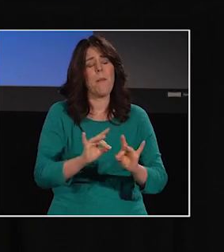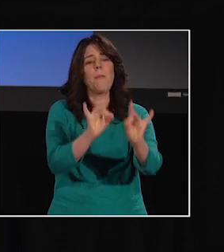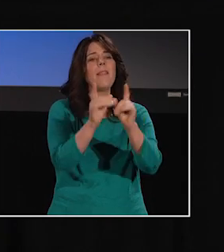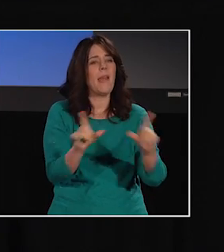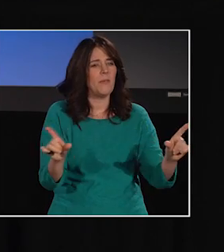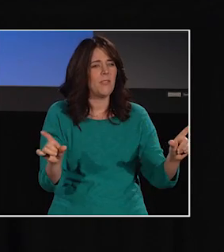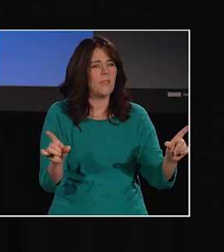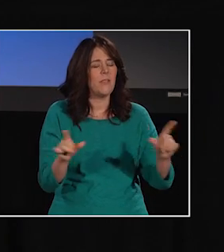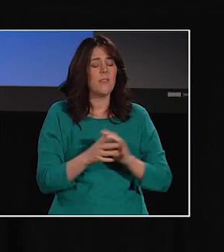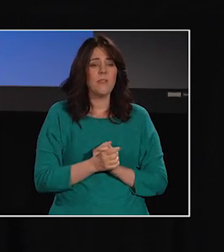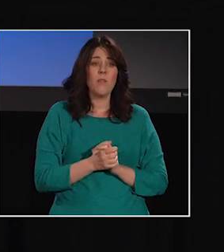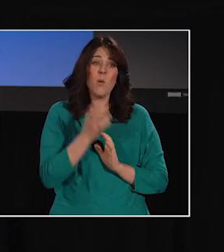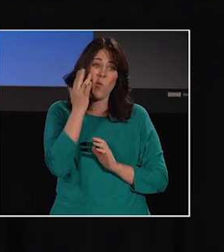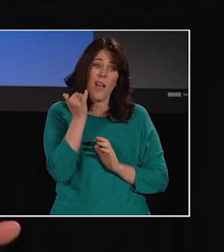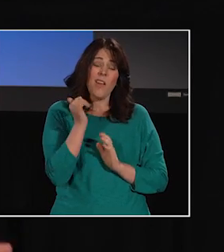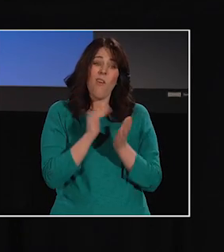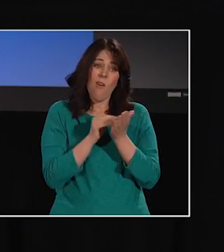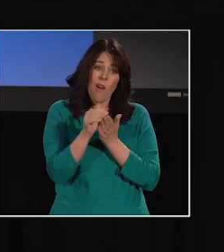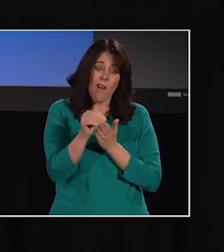Because very often, at this stage,